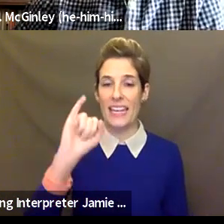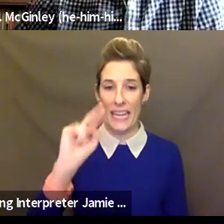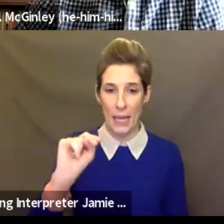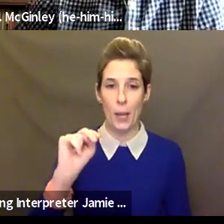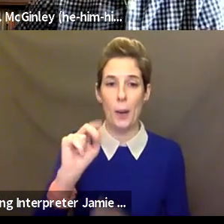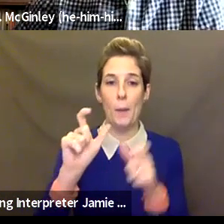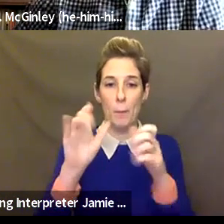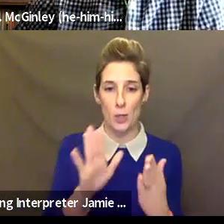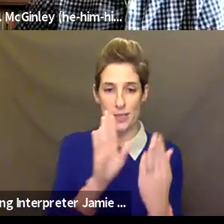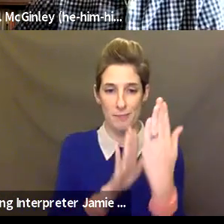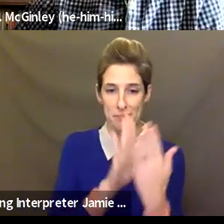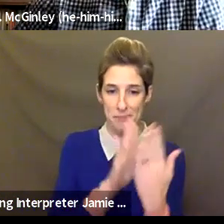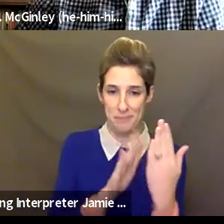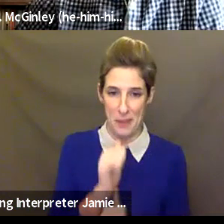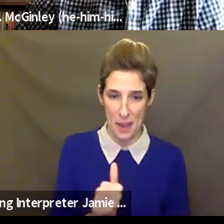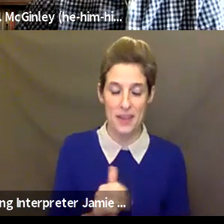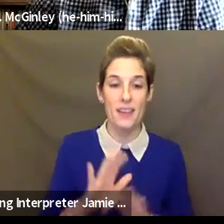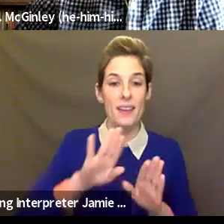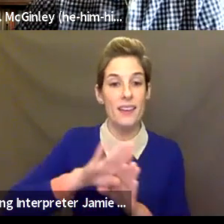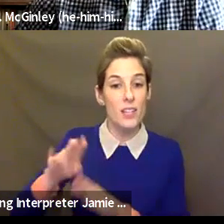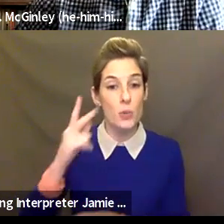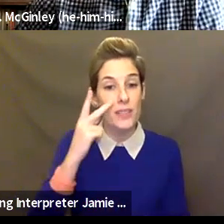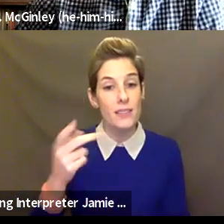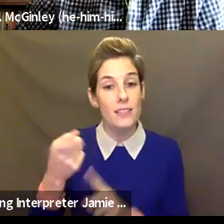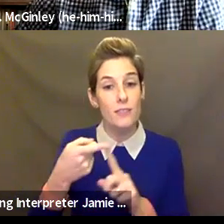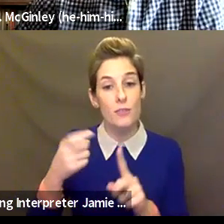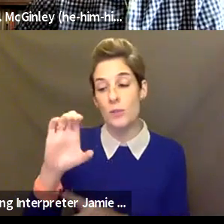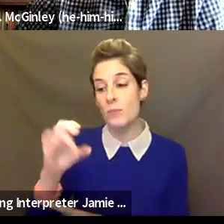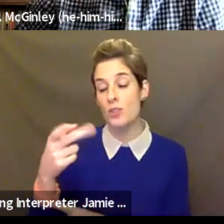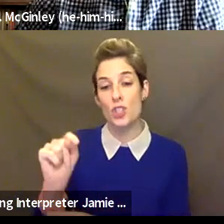I'm going to start with what I see here in the chat. How do you